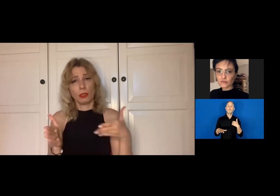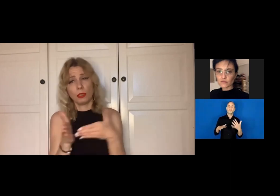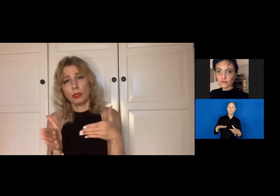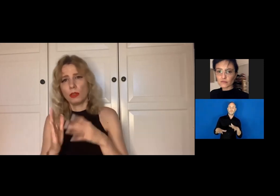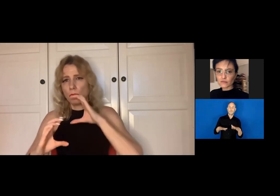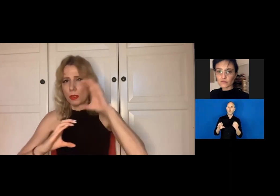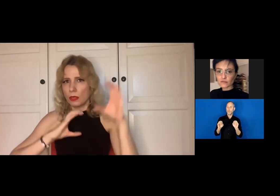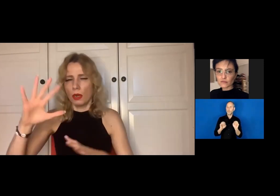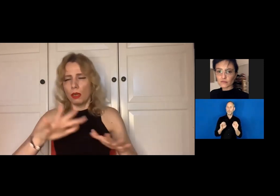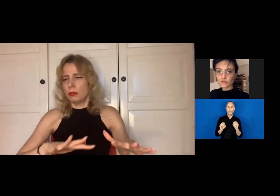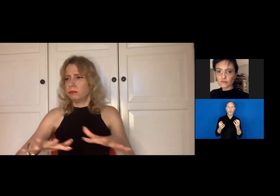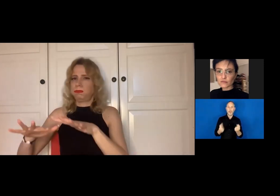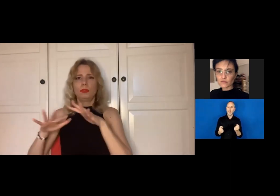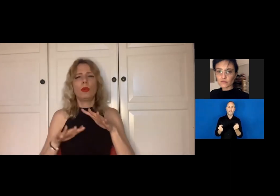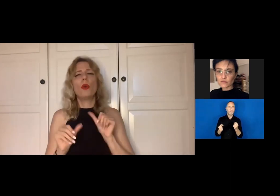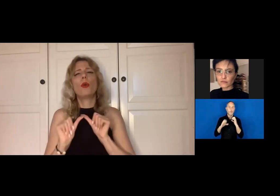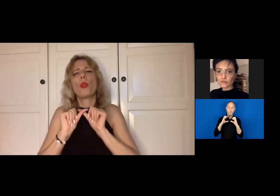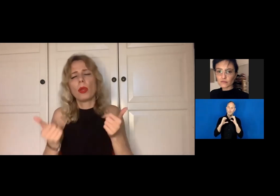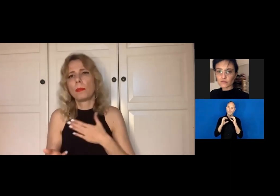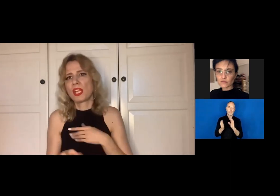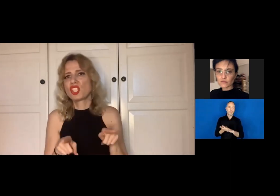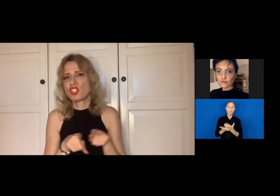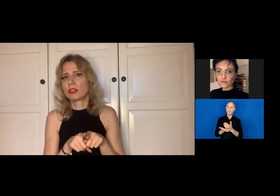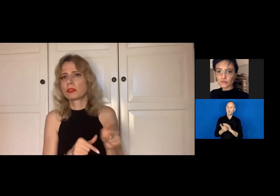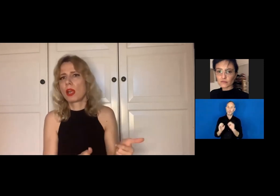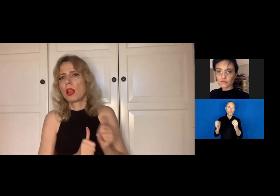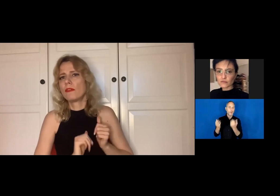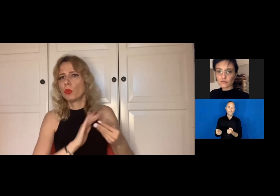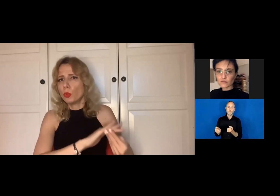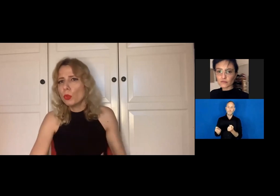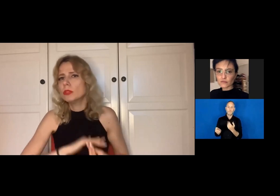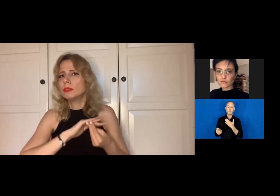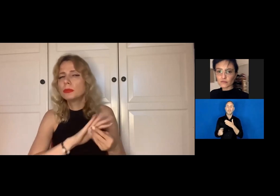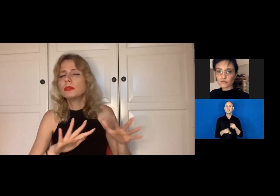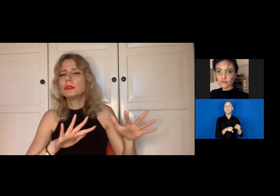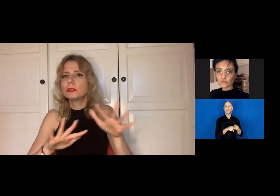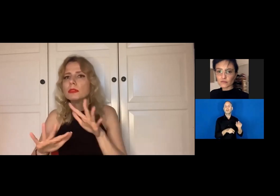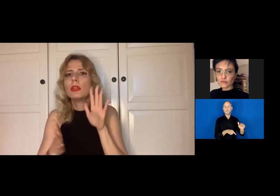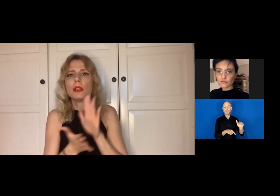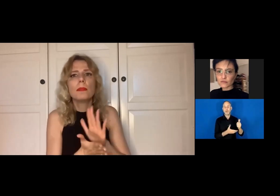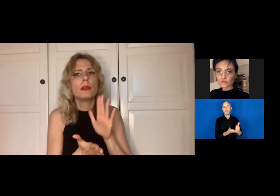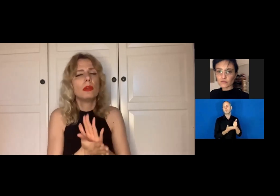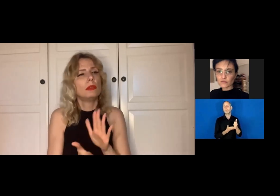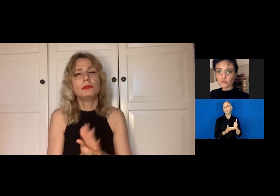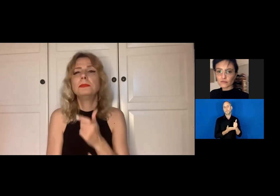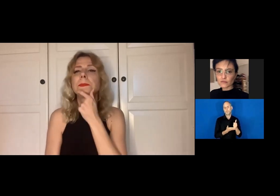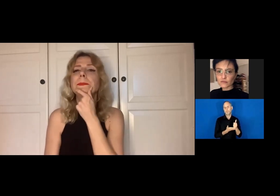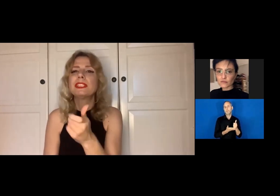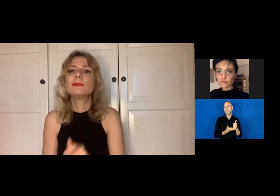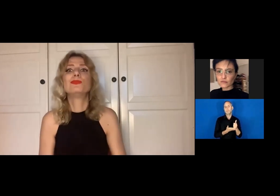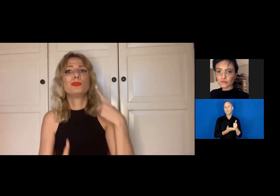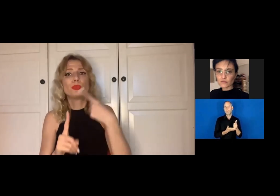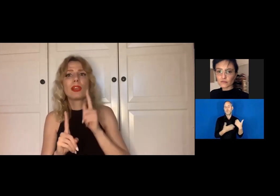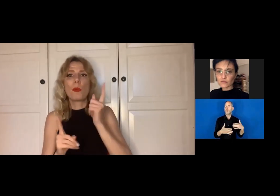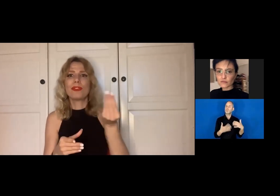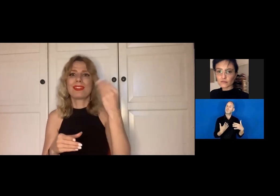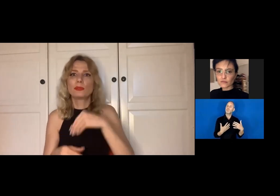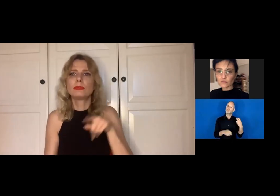because there were no interpreters at all and luckily my sister was there to support me and she helped me in many ways.